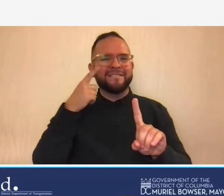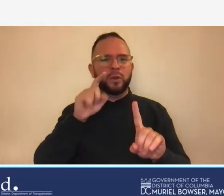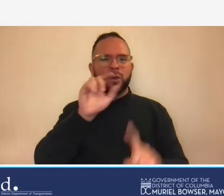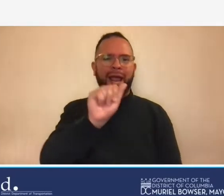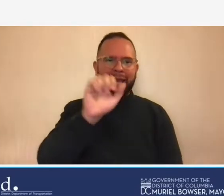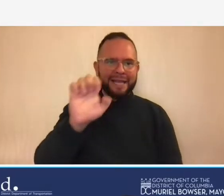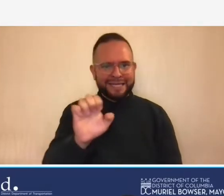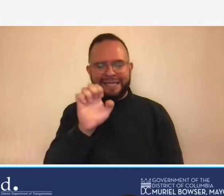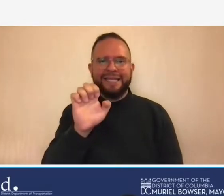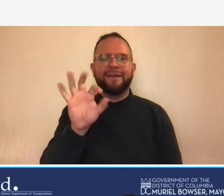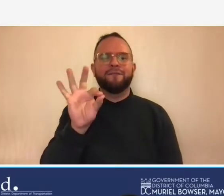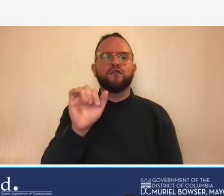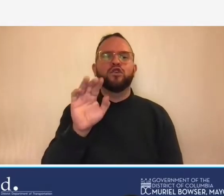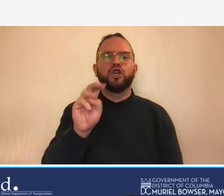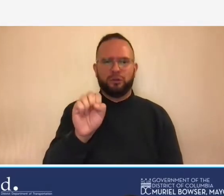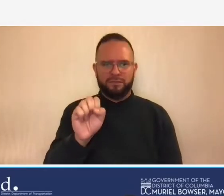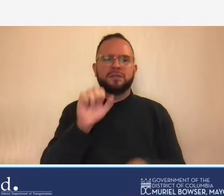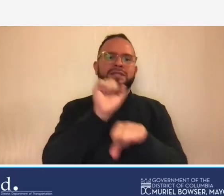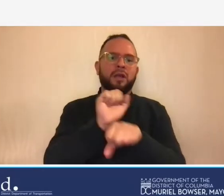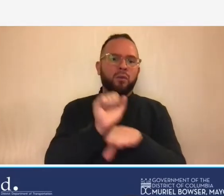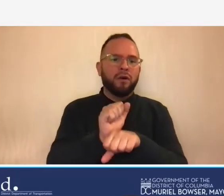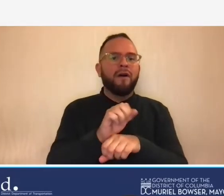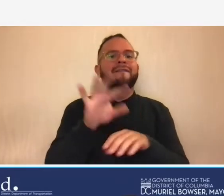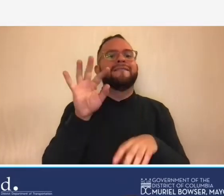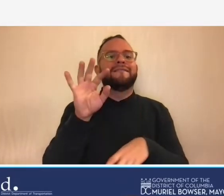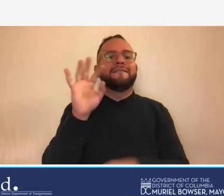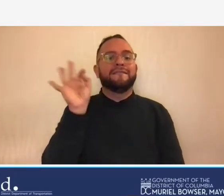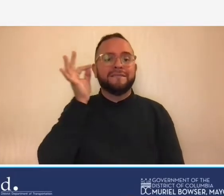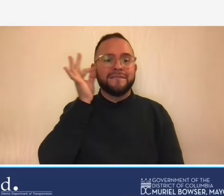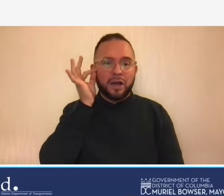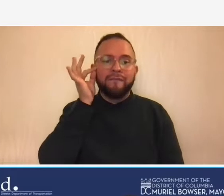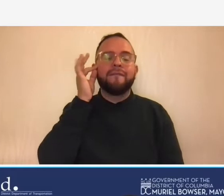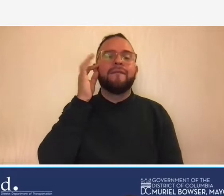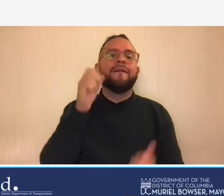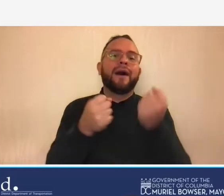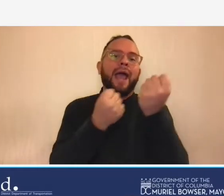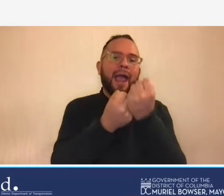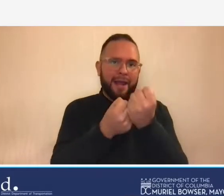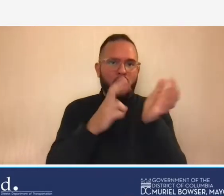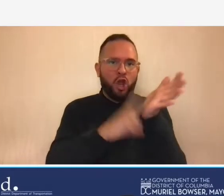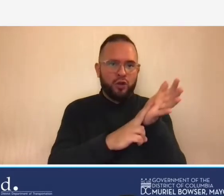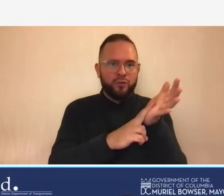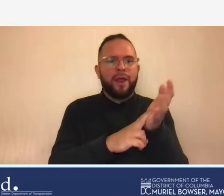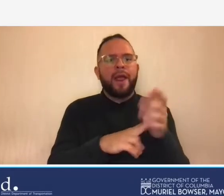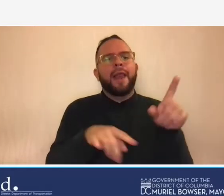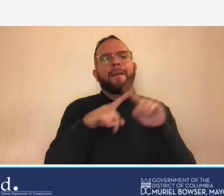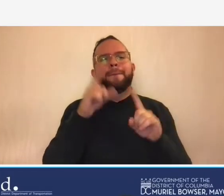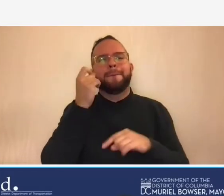work on federal aid contracts however the basic concepts regarding an adequate accounting system